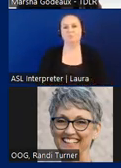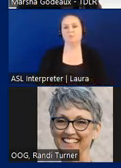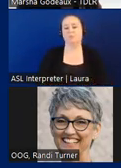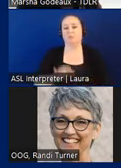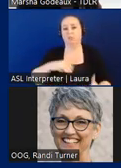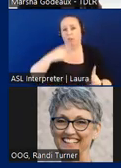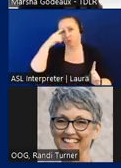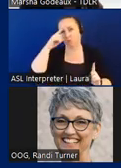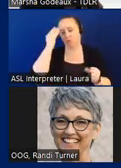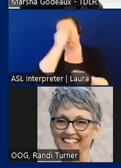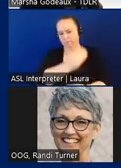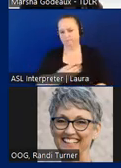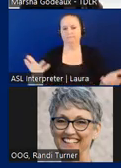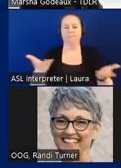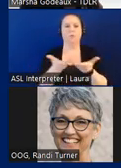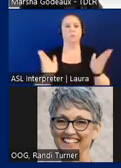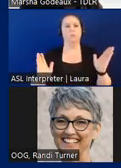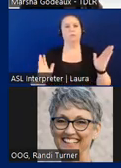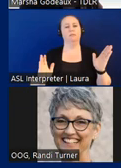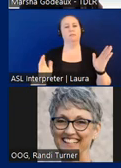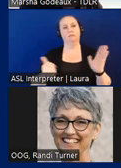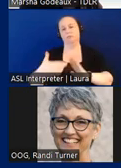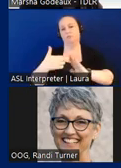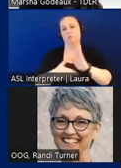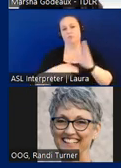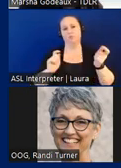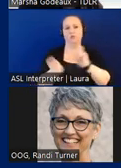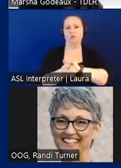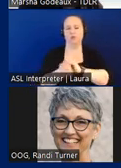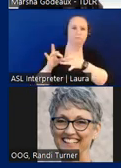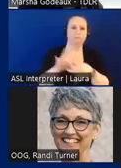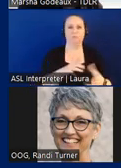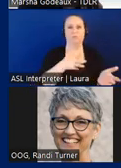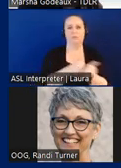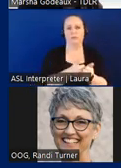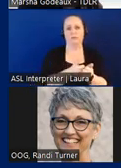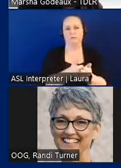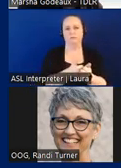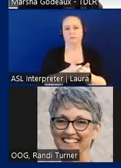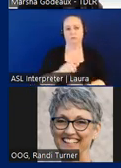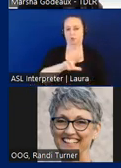officially of any rule changes associated with the update after 30 days of public comment tdlr will